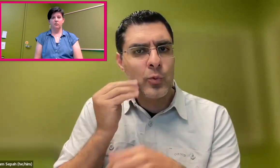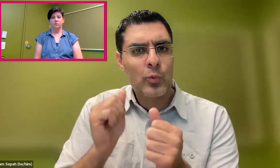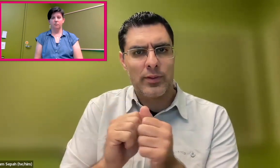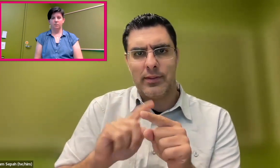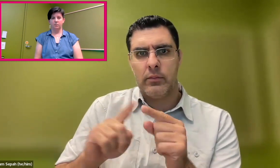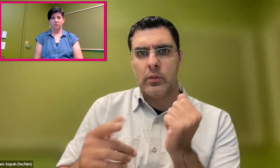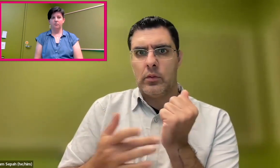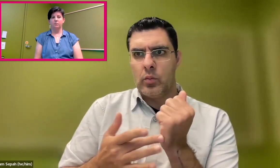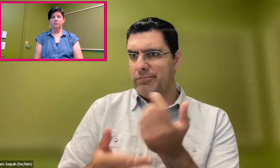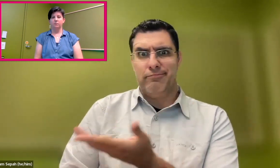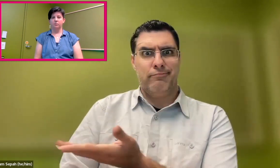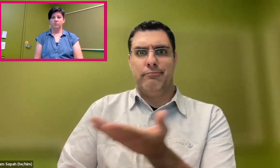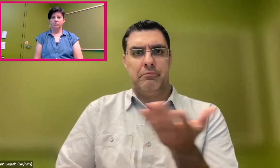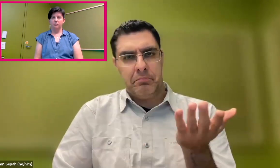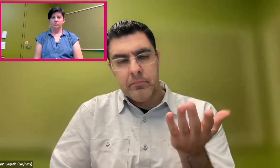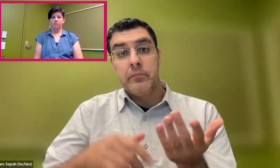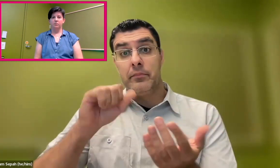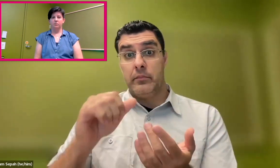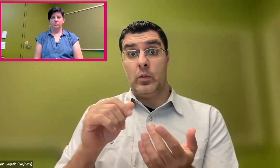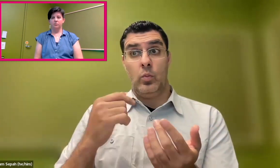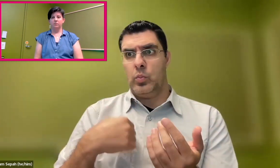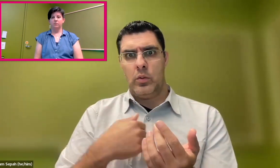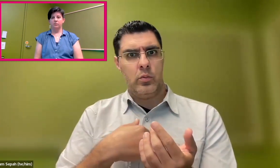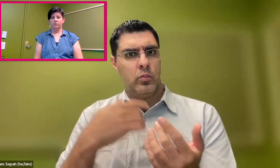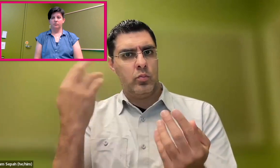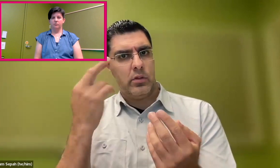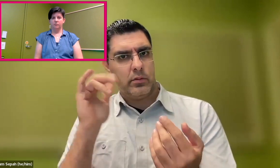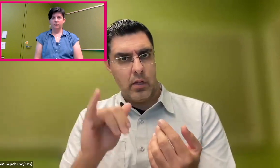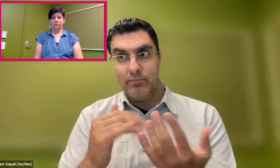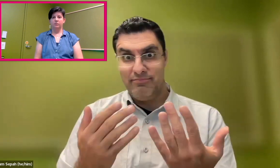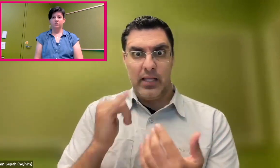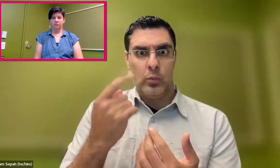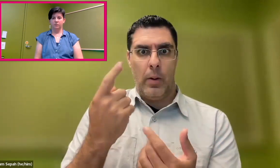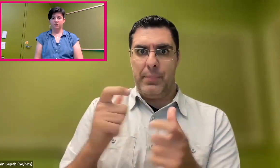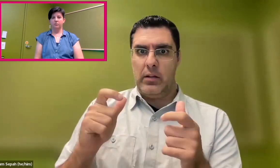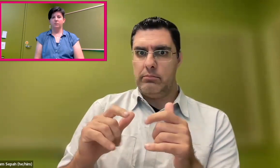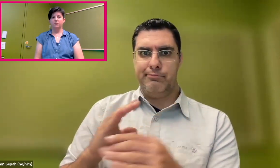to the same function in these technologies and these products and devices.